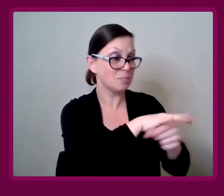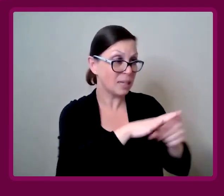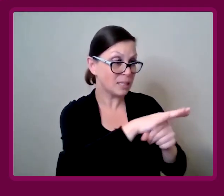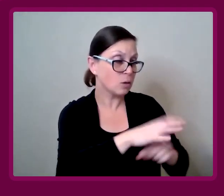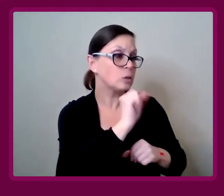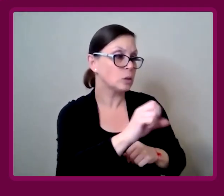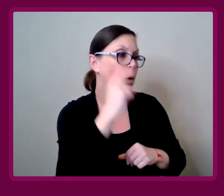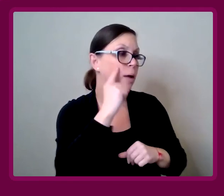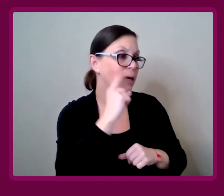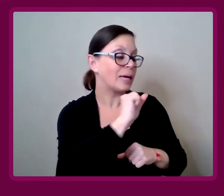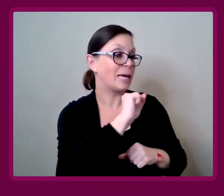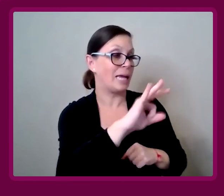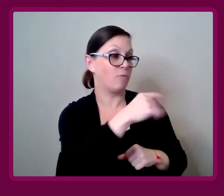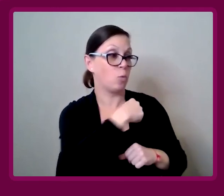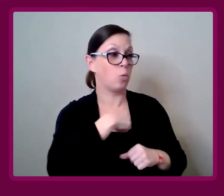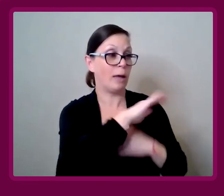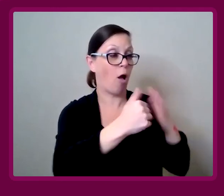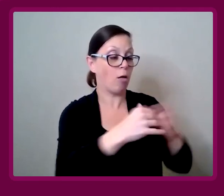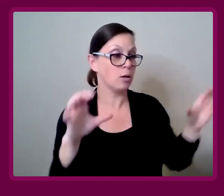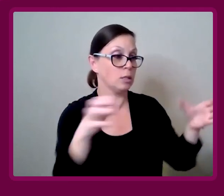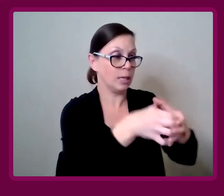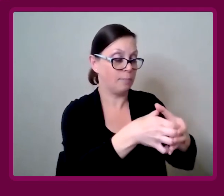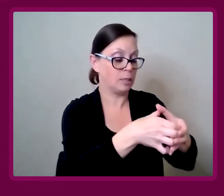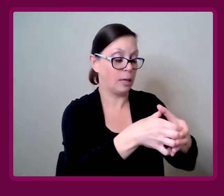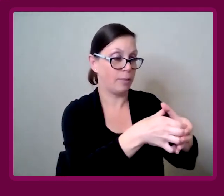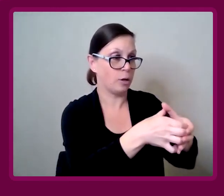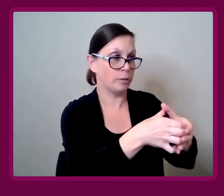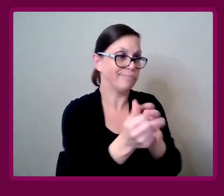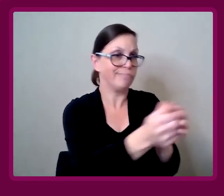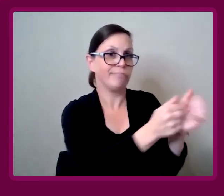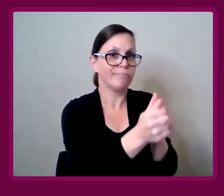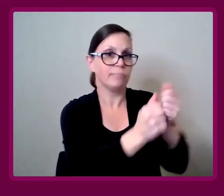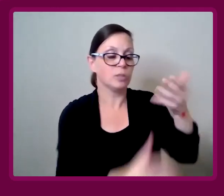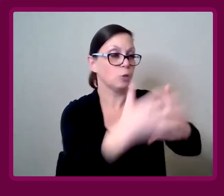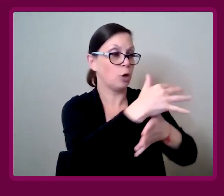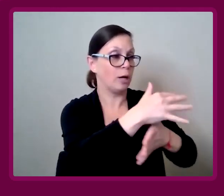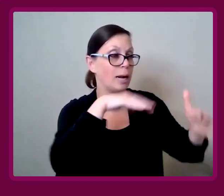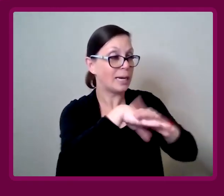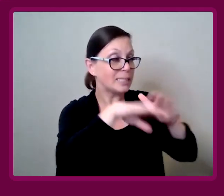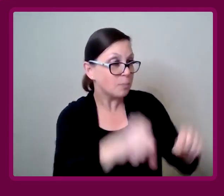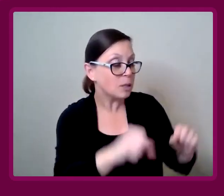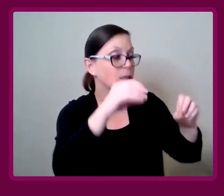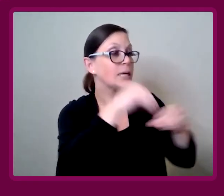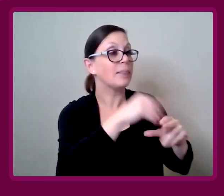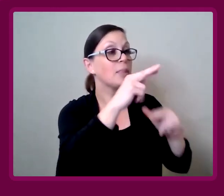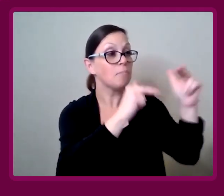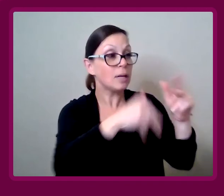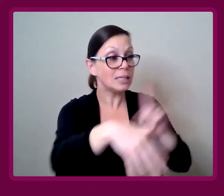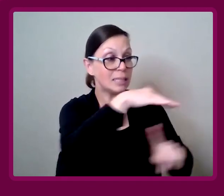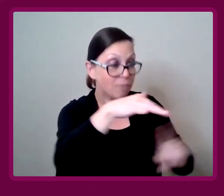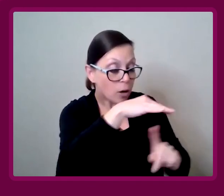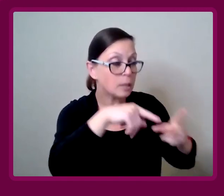I think that if we all come together to prioritize accessibility in the built environment, accessibility